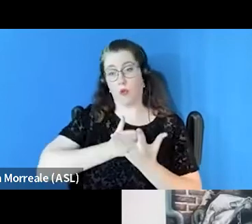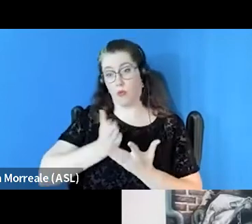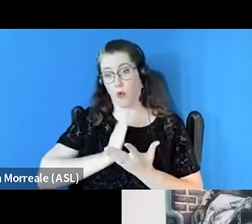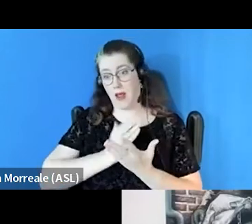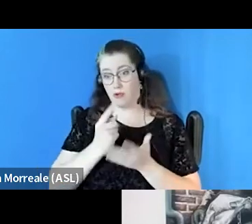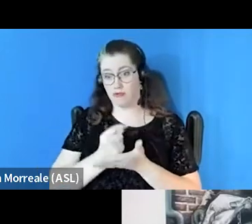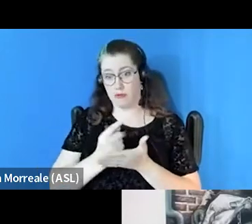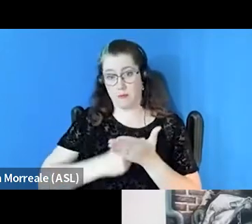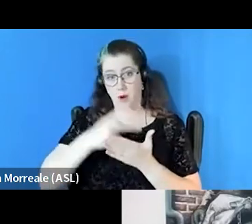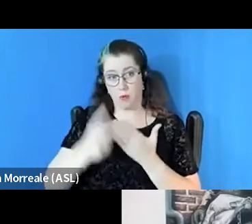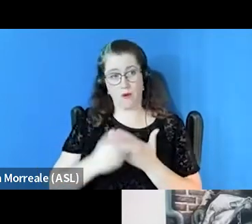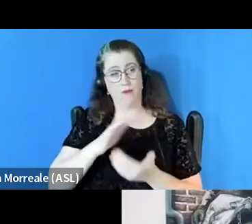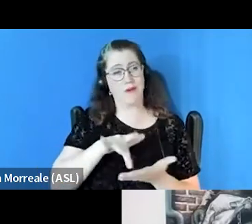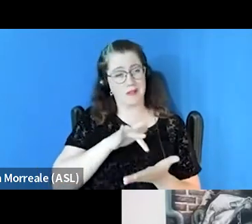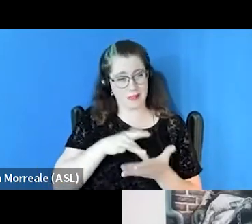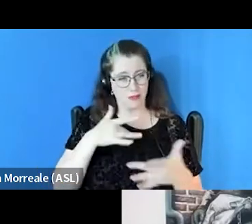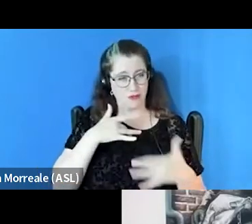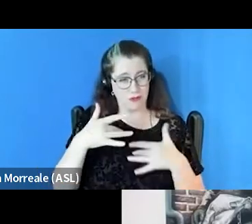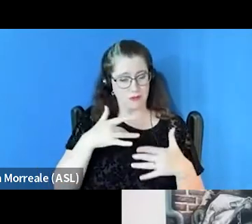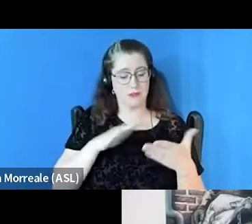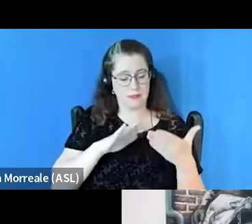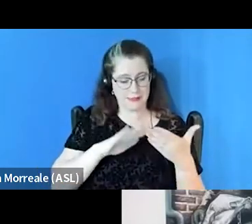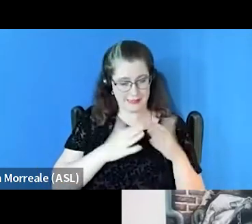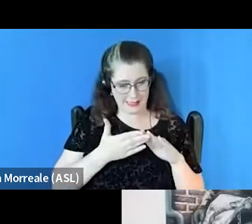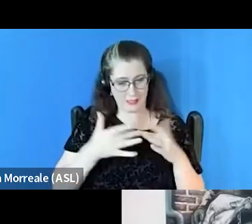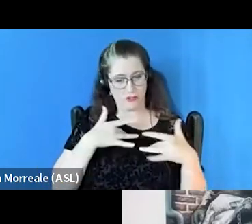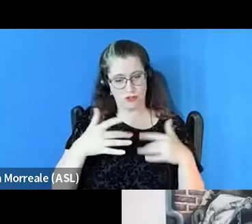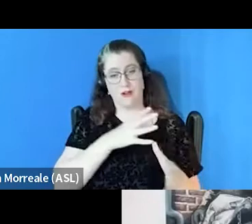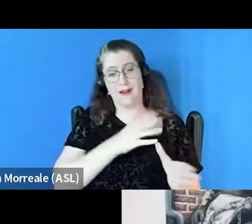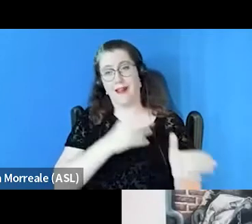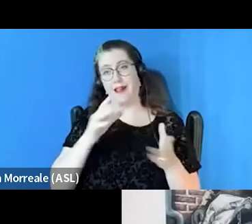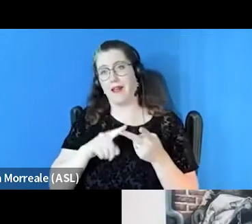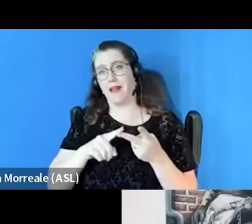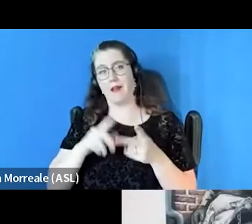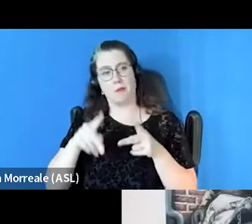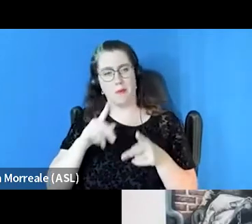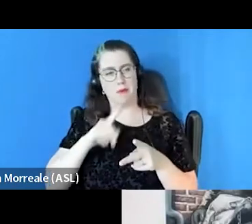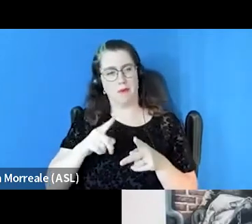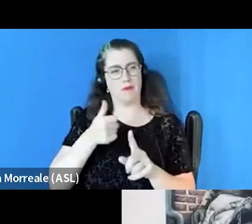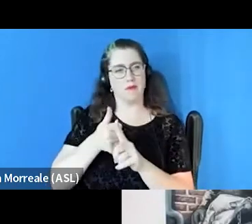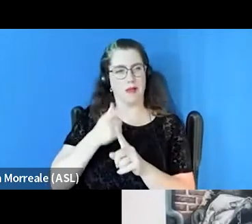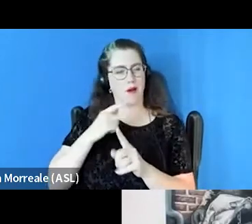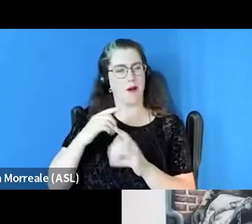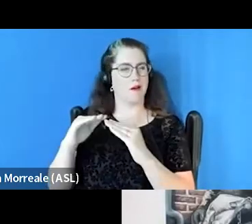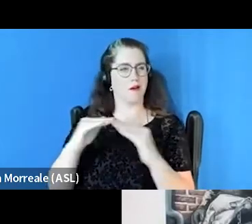at Central City Concern and people who identify actively as peers in the community.